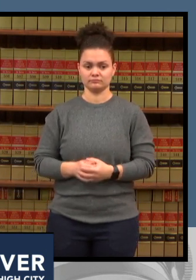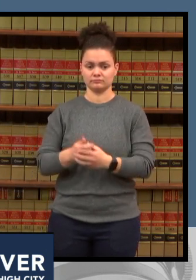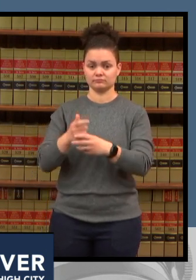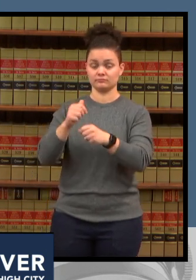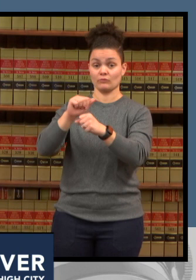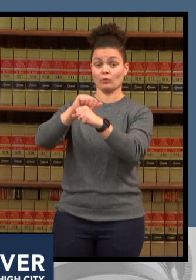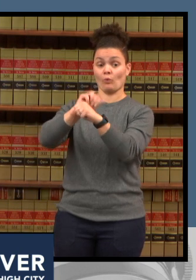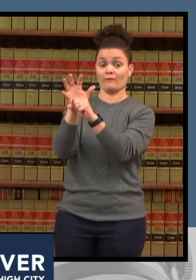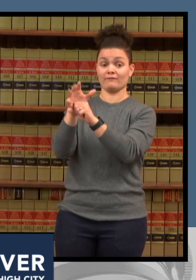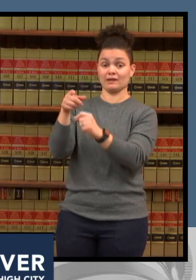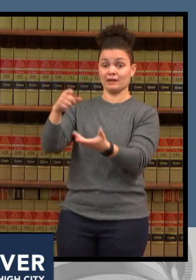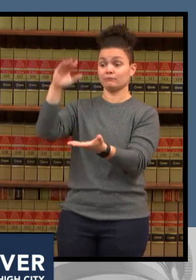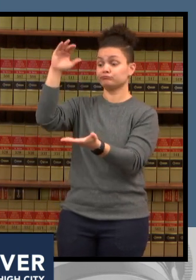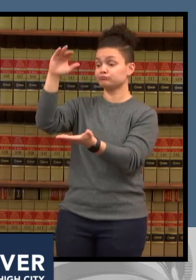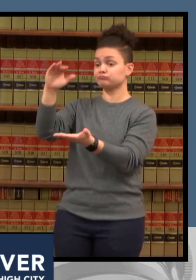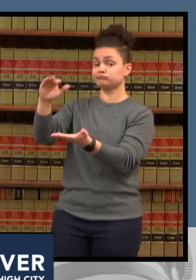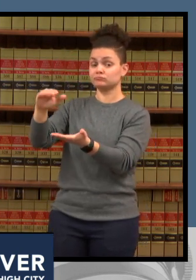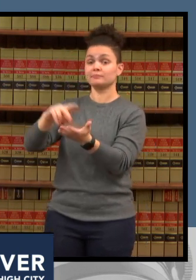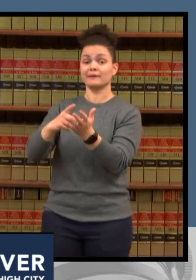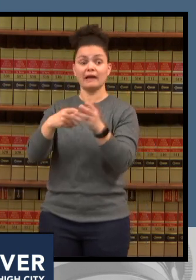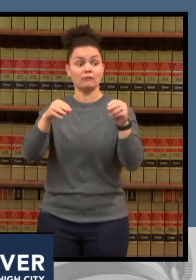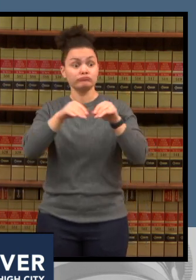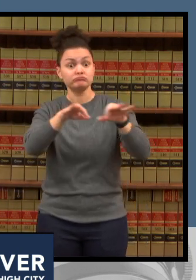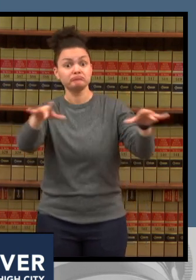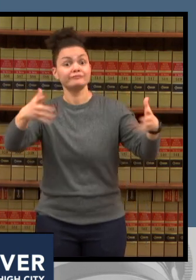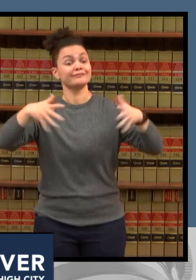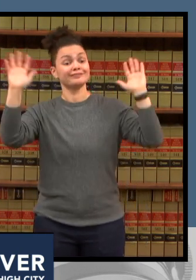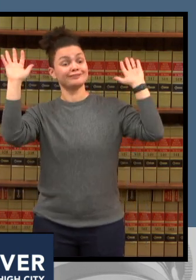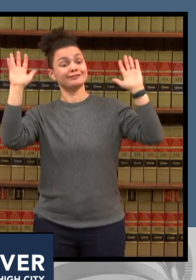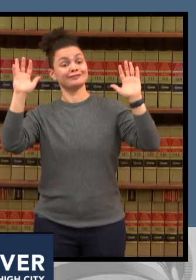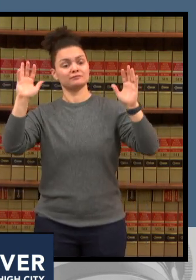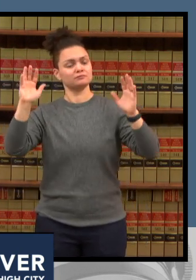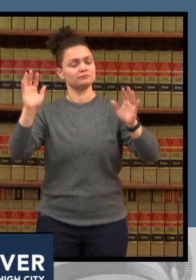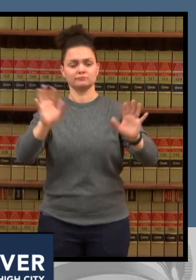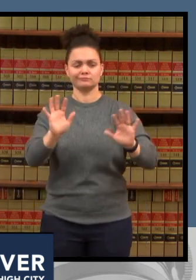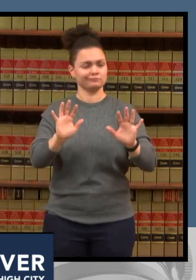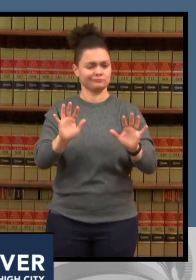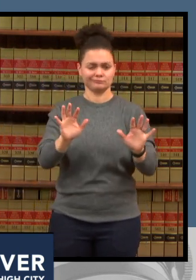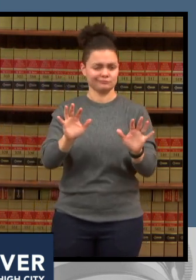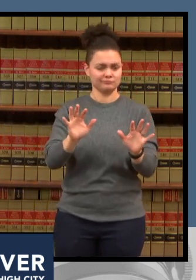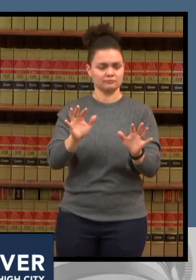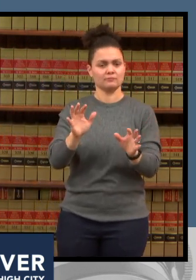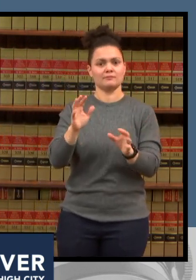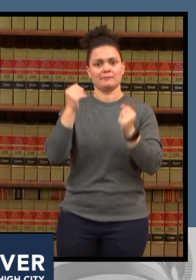to gain immune protection from vaccination to prevent covet 19 related hospitalizations and